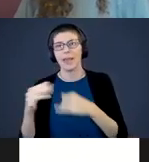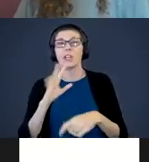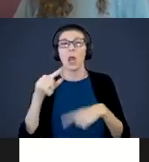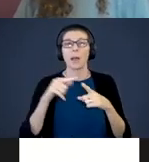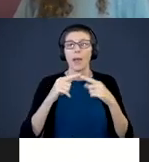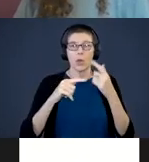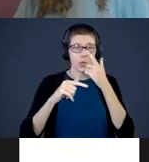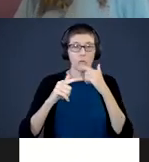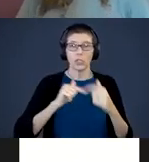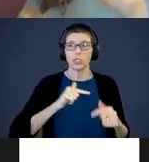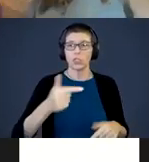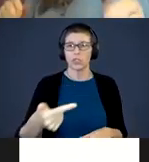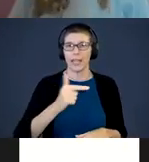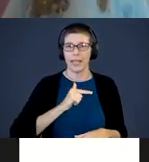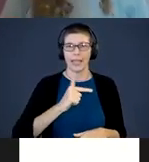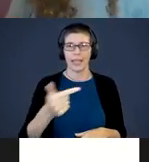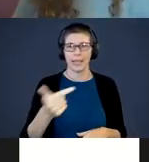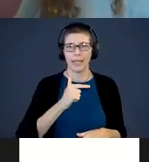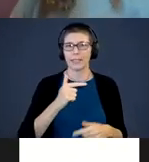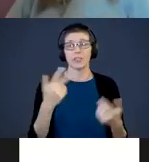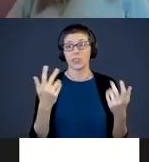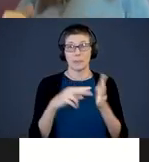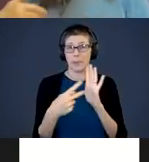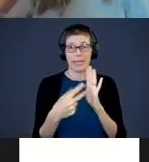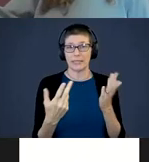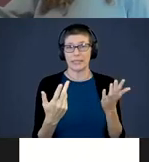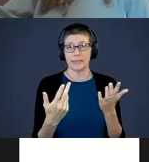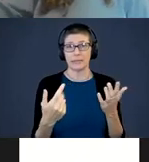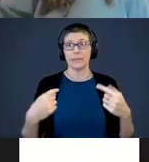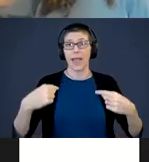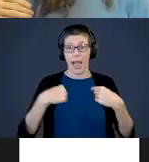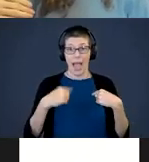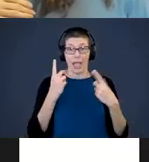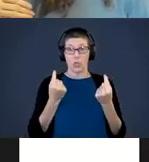and return. Basically, it means, I am going to do something, and you are going to respond.